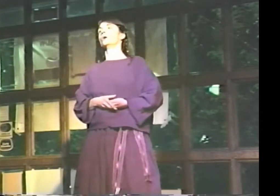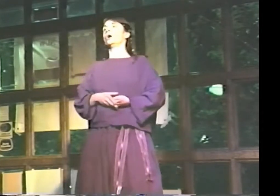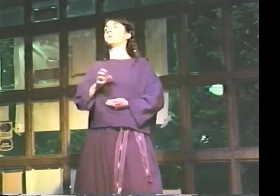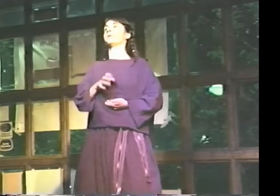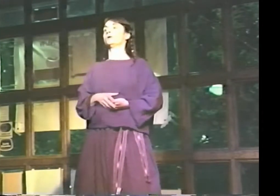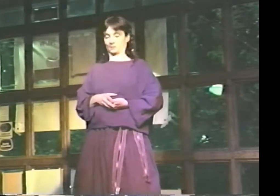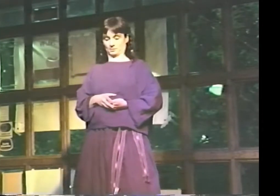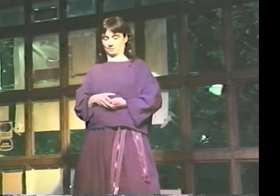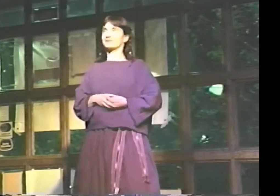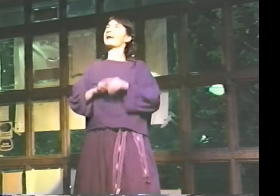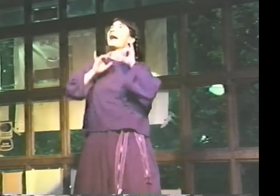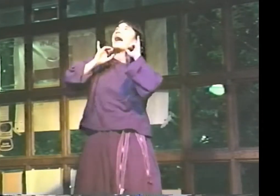CHOCOLATE.